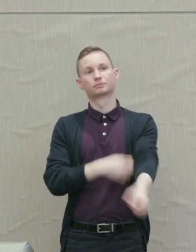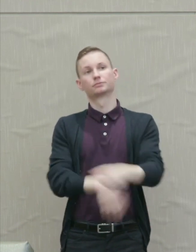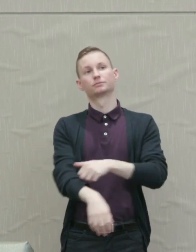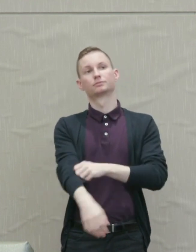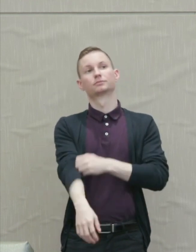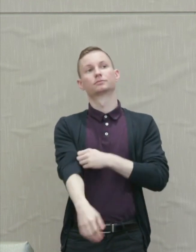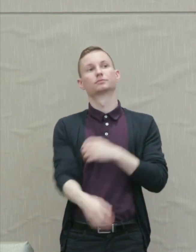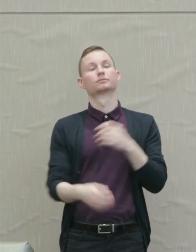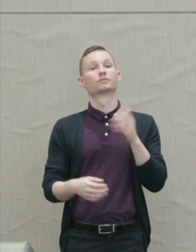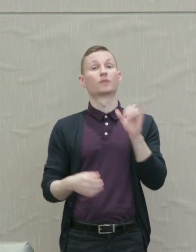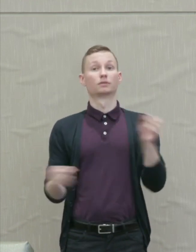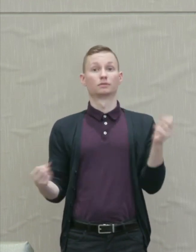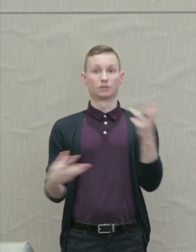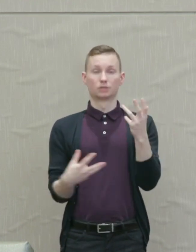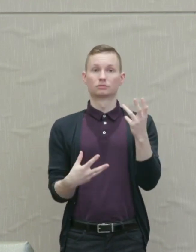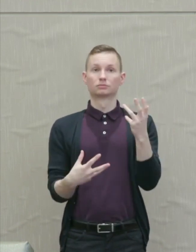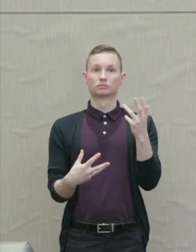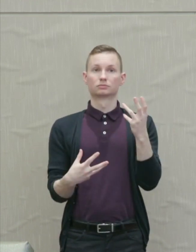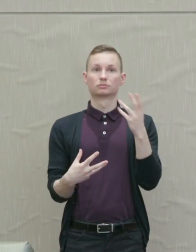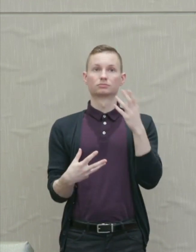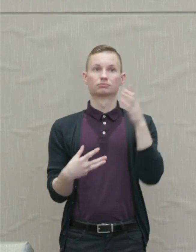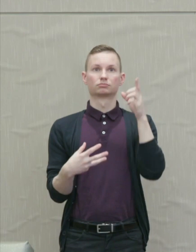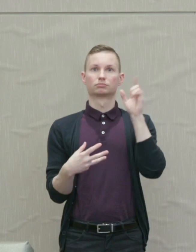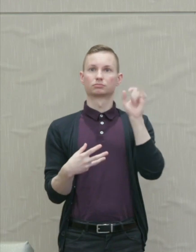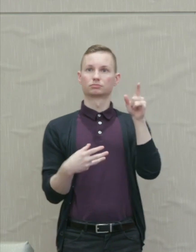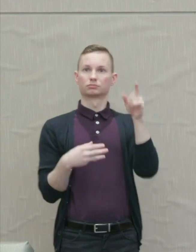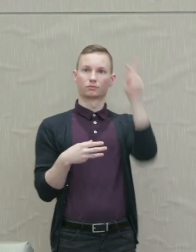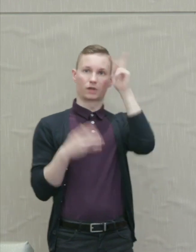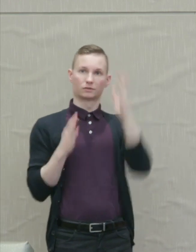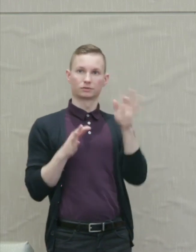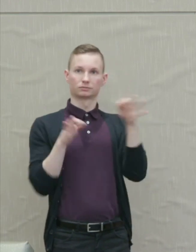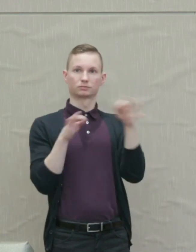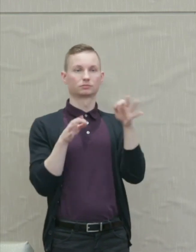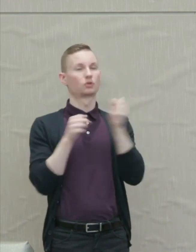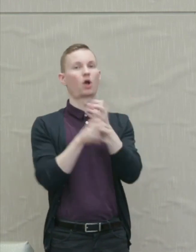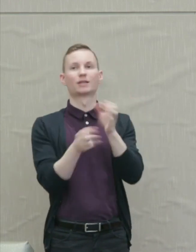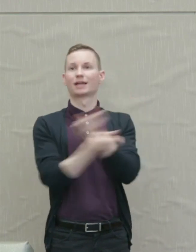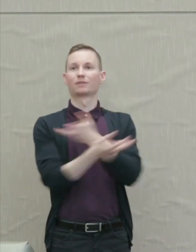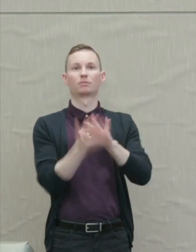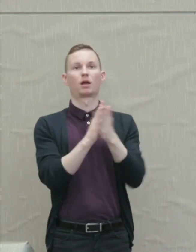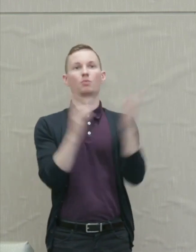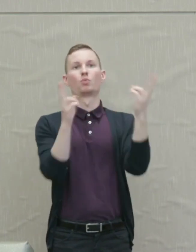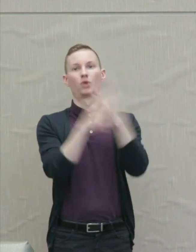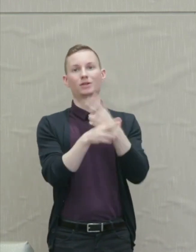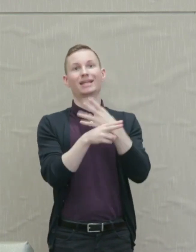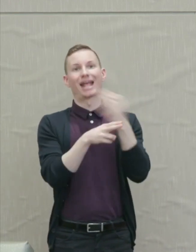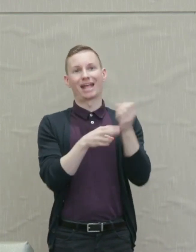This fear he says makes everything worse, leading to political ills that we'll talk about in a minute.